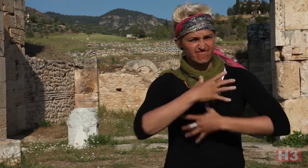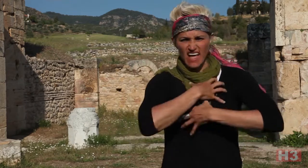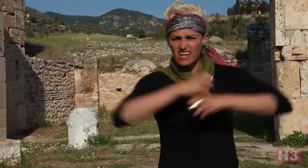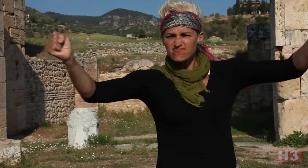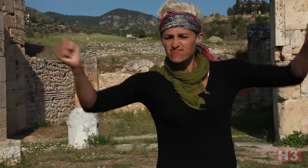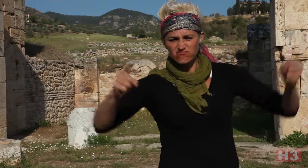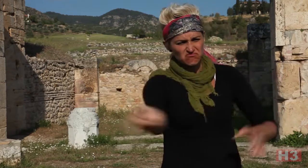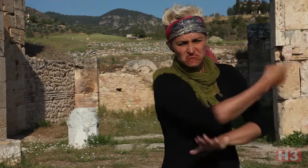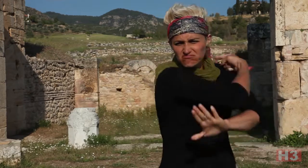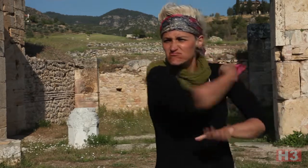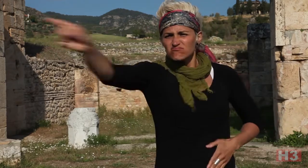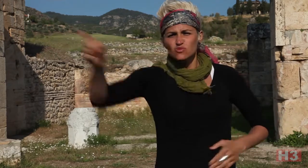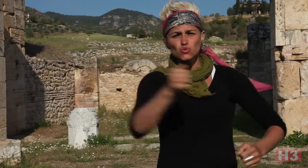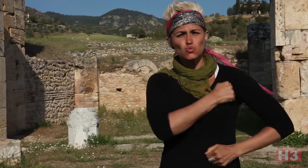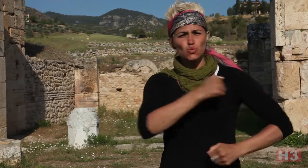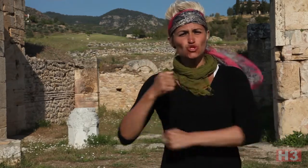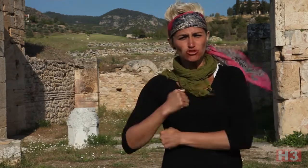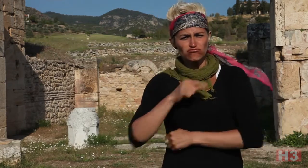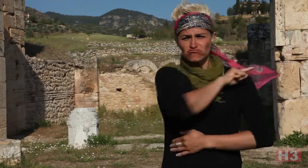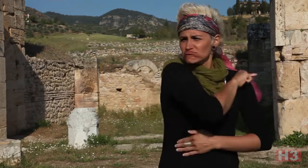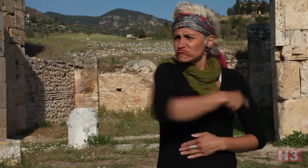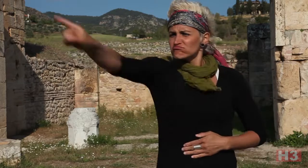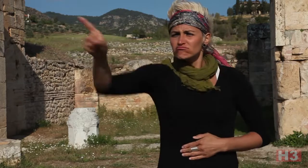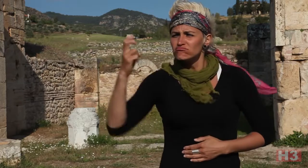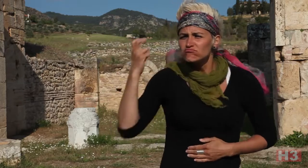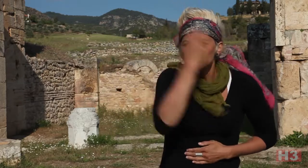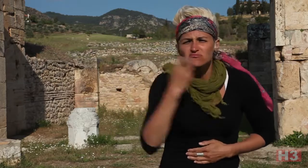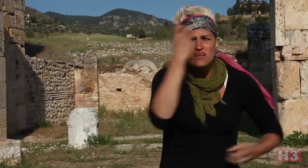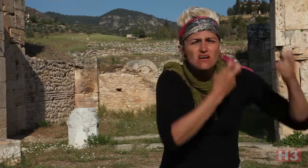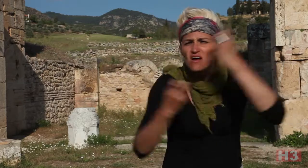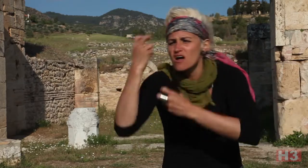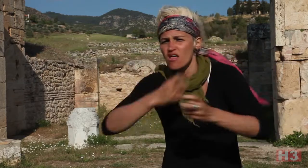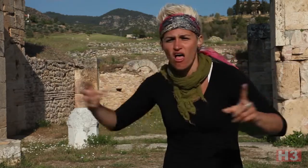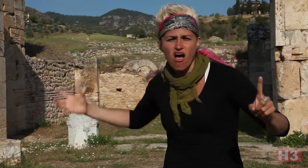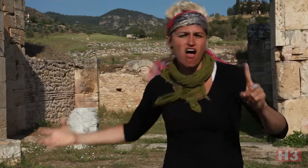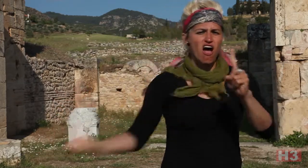He was angry at the circumstances and ordered soldiers to search for St. Philippe.